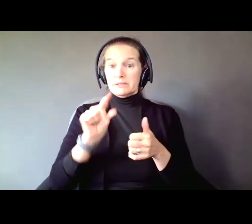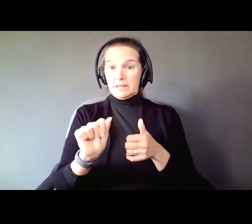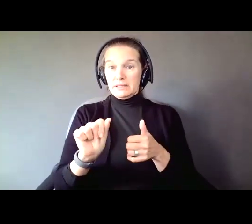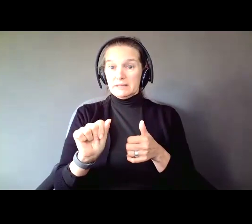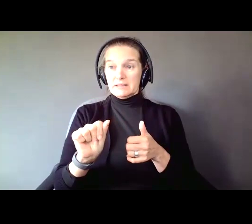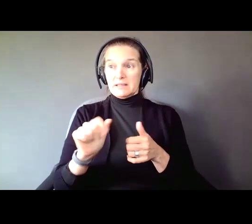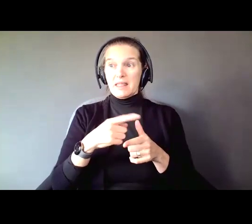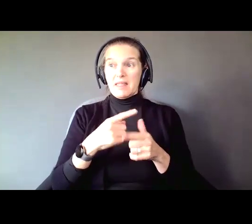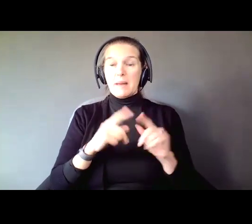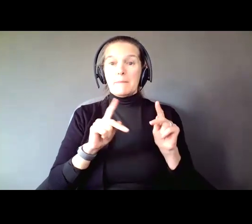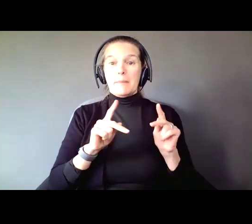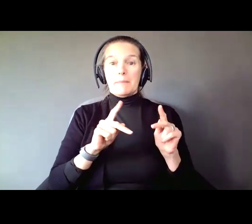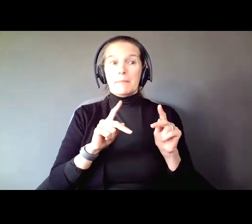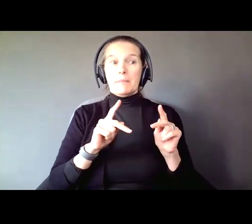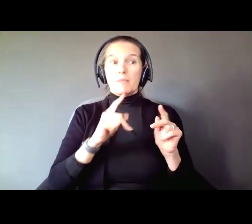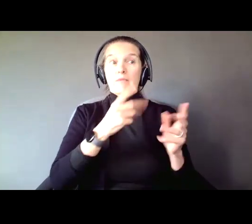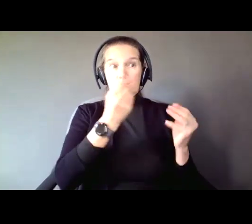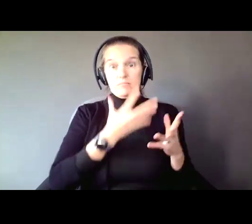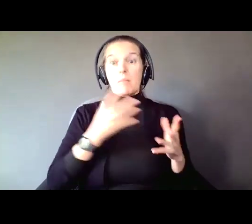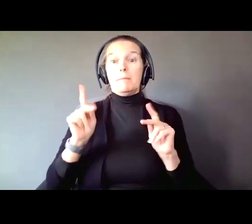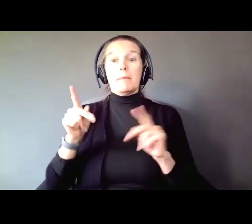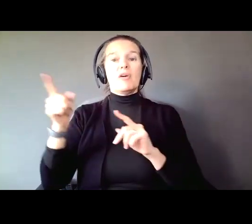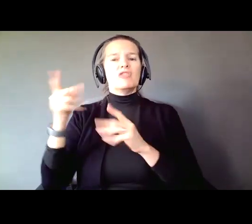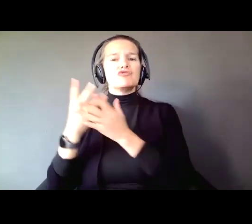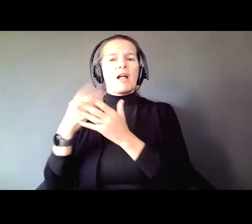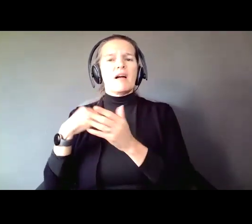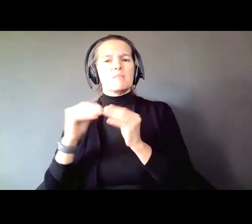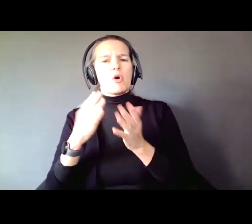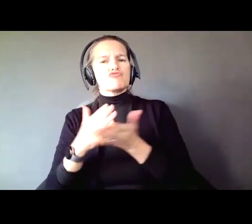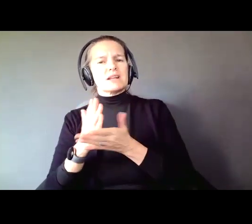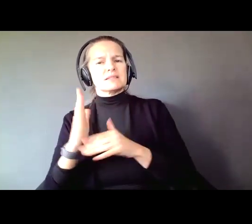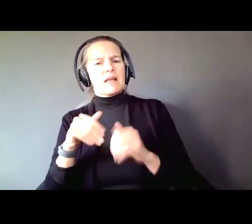that people in jail have more rights than you do, when you have done nothing wrong.